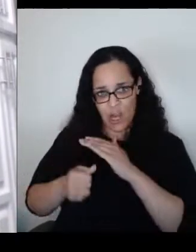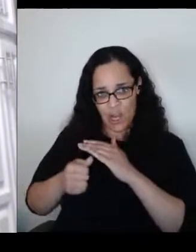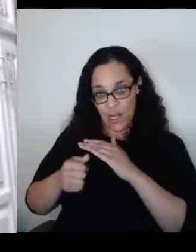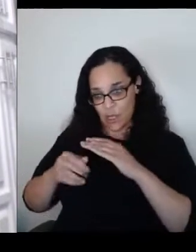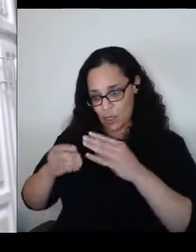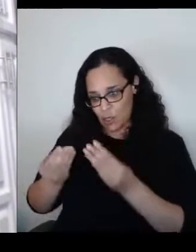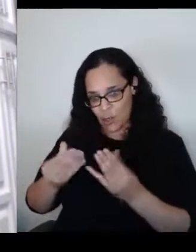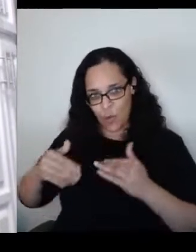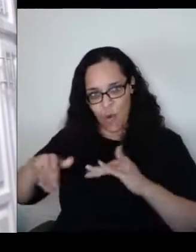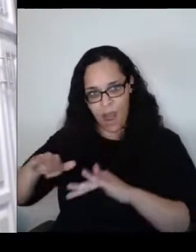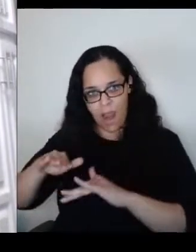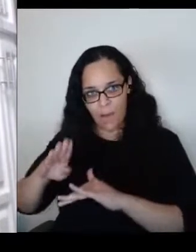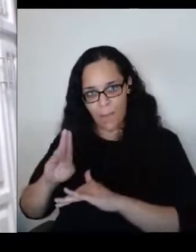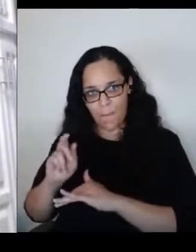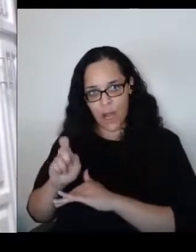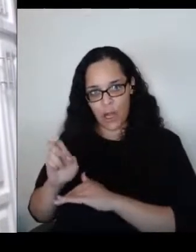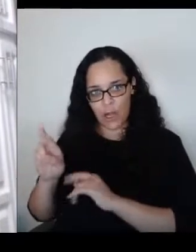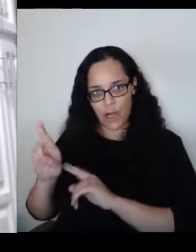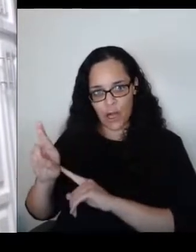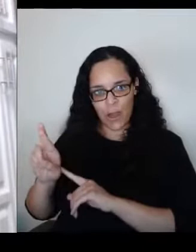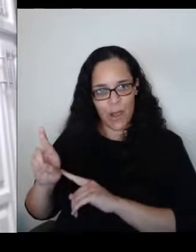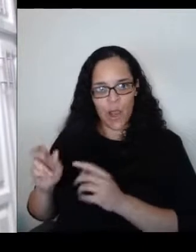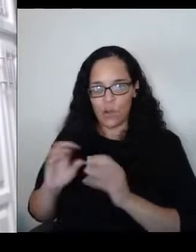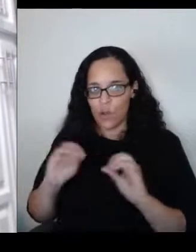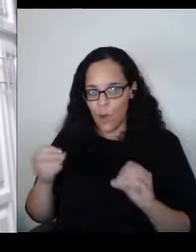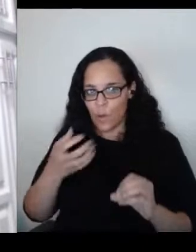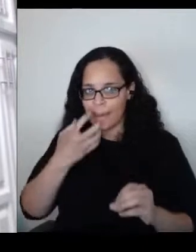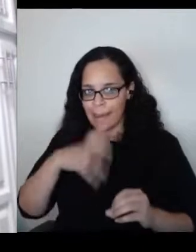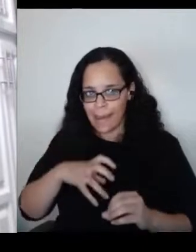which was moist, without windows, without doors.